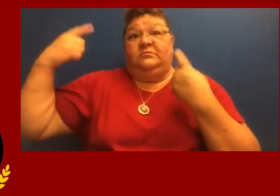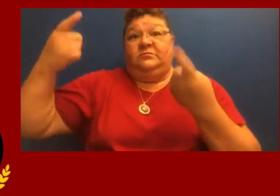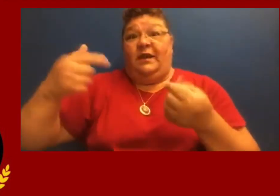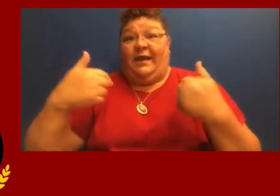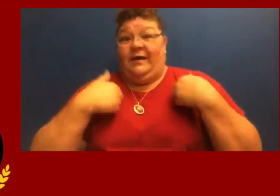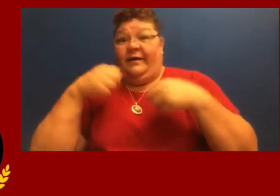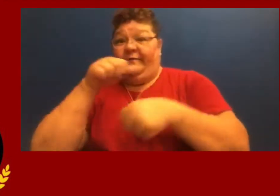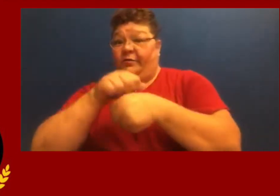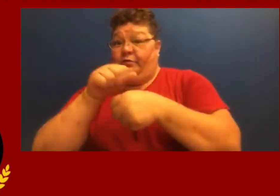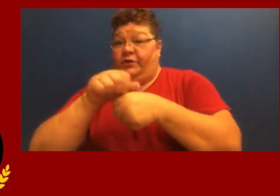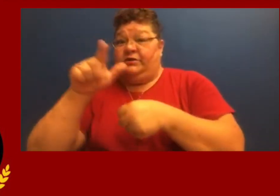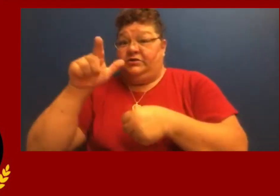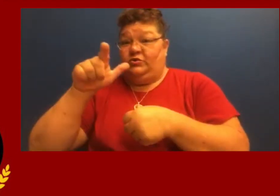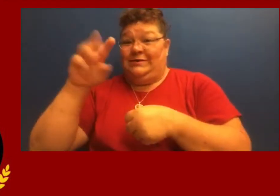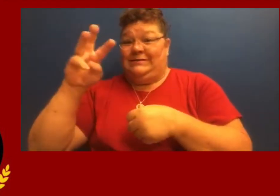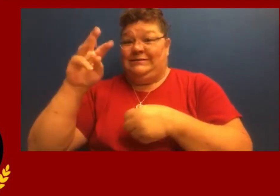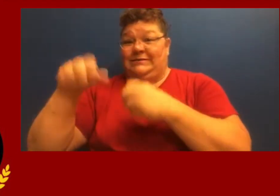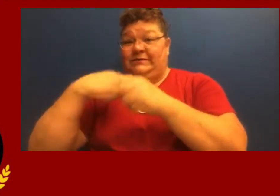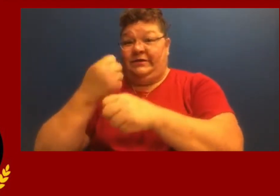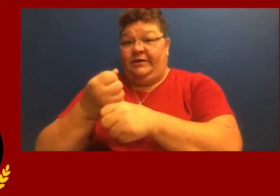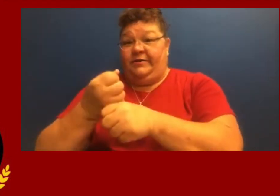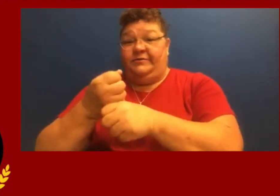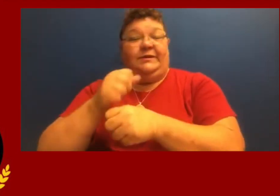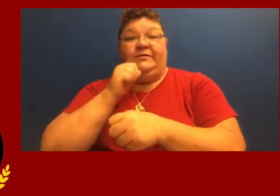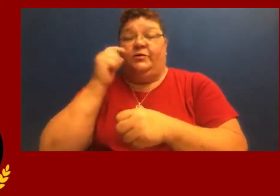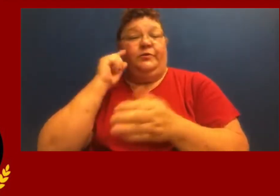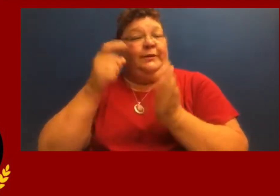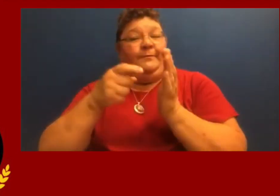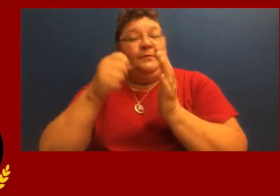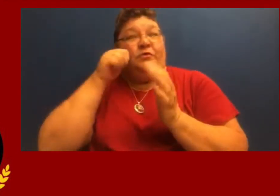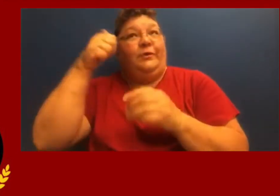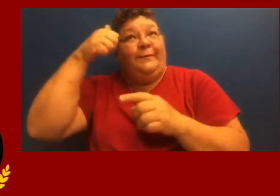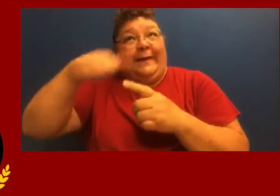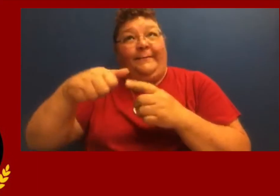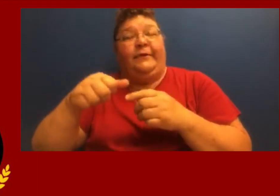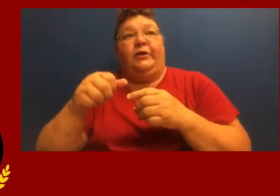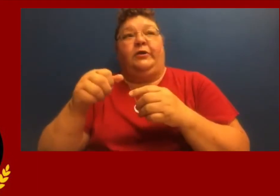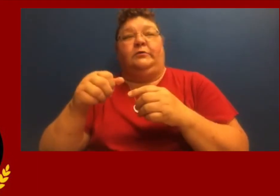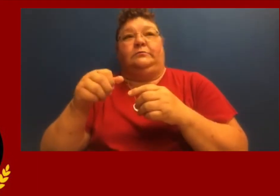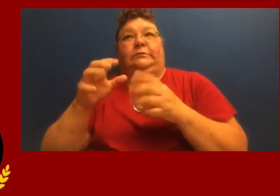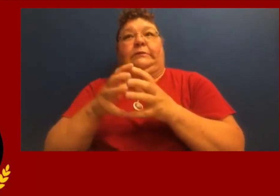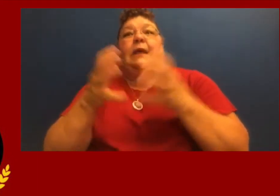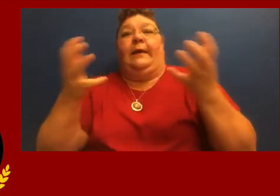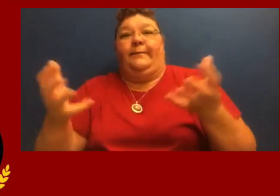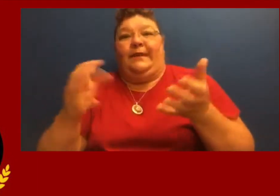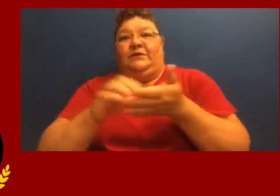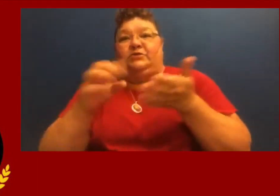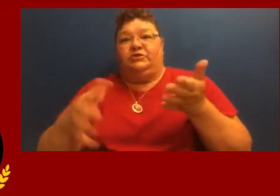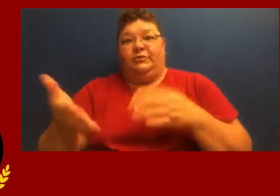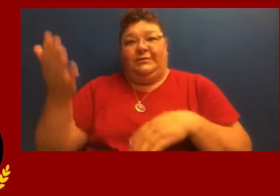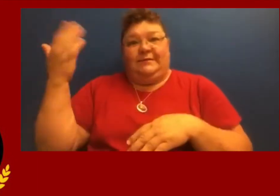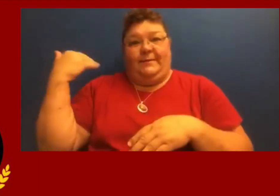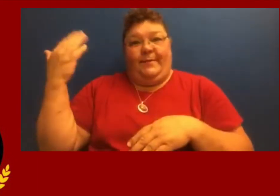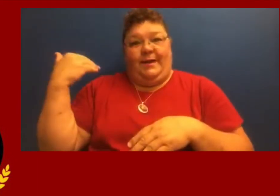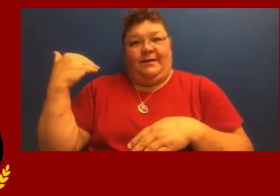I've been working here for 26 years and I don't recall this amount of students in the